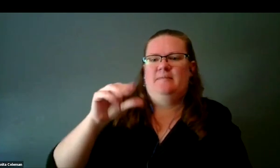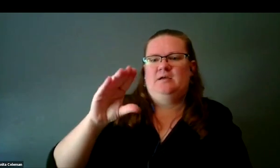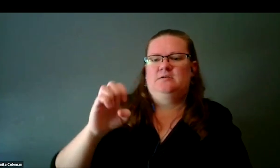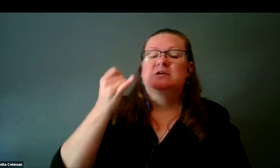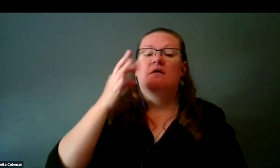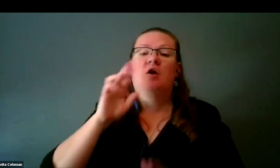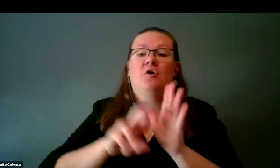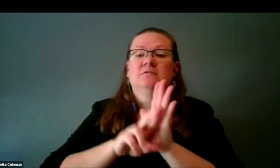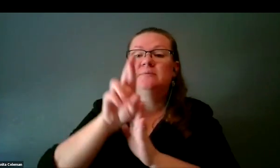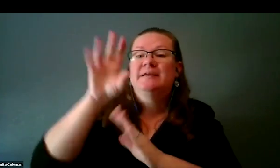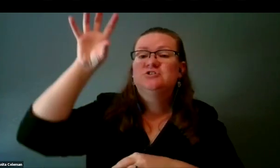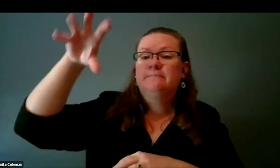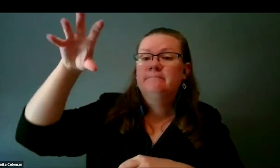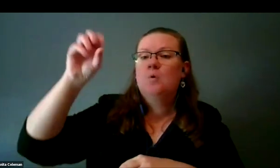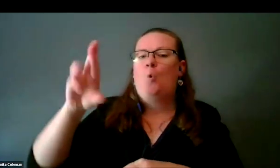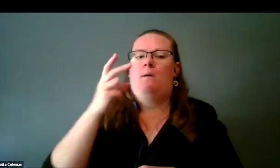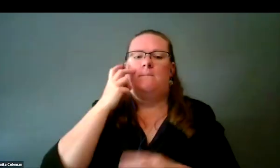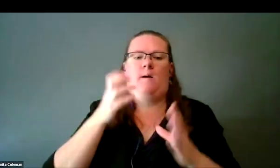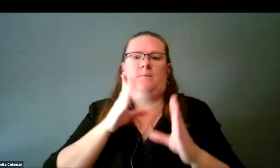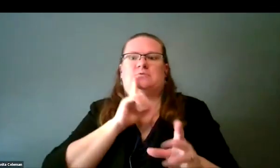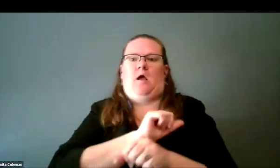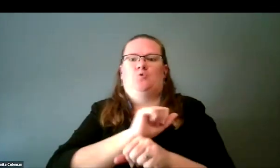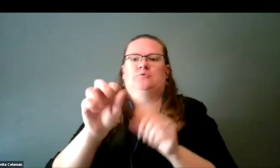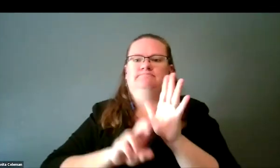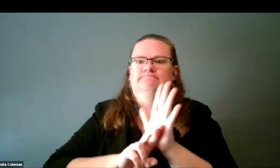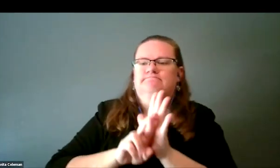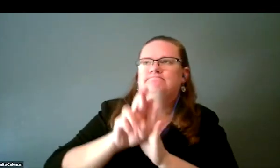this on a spaceship or a blind person going into space.